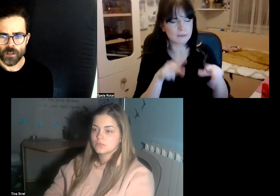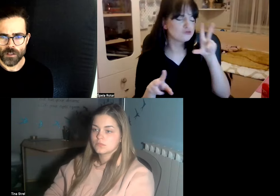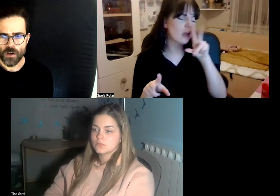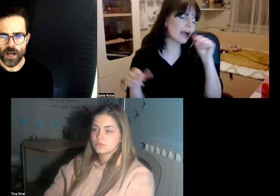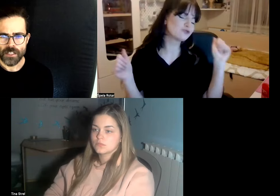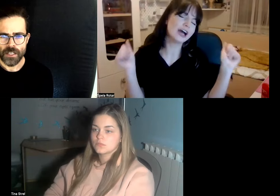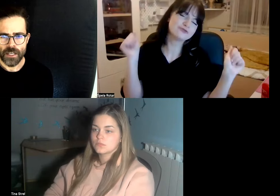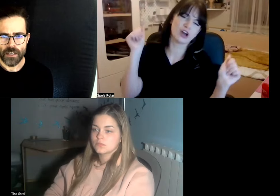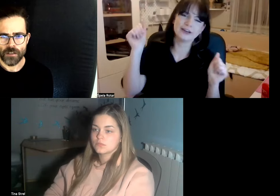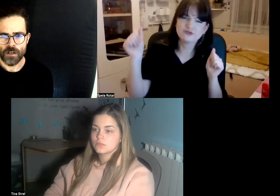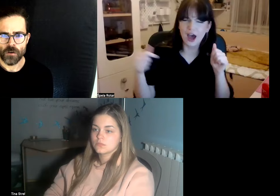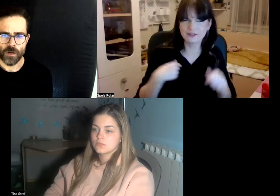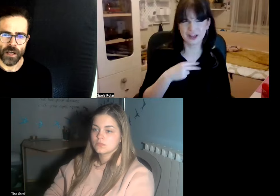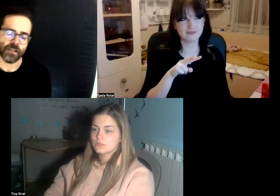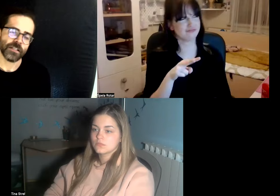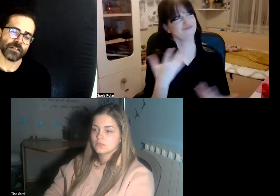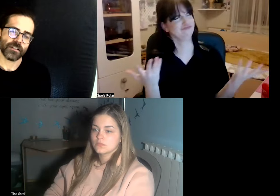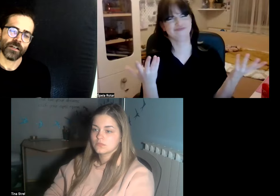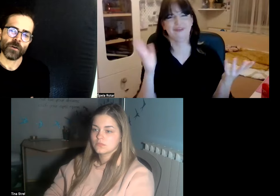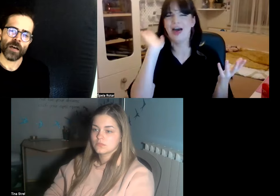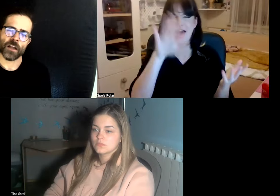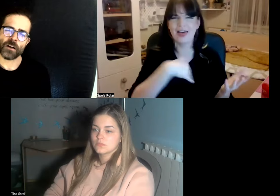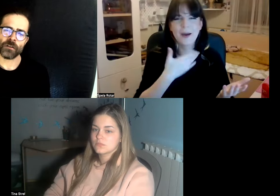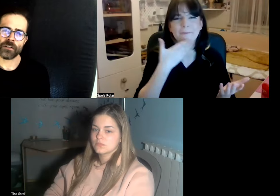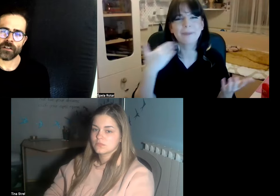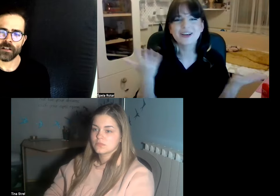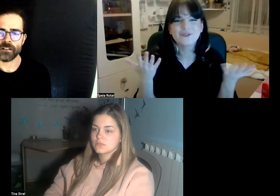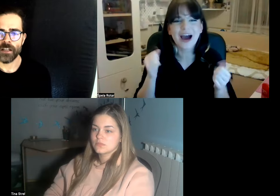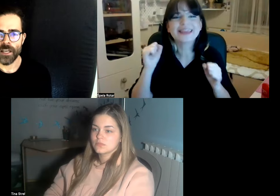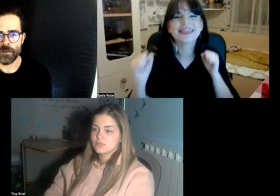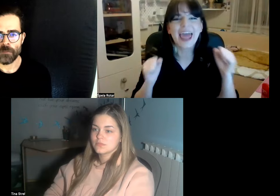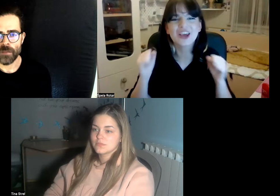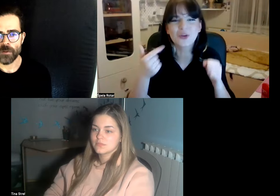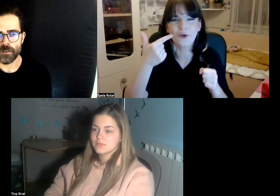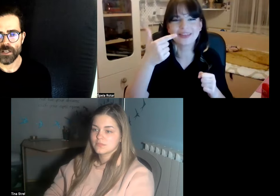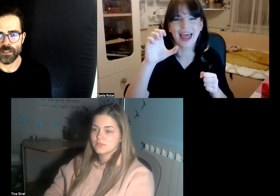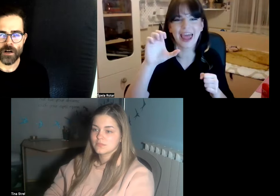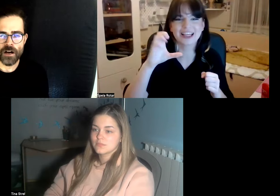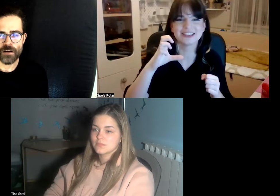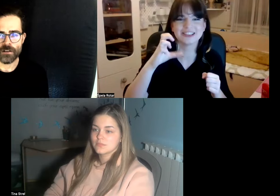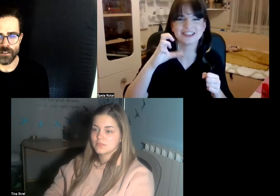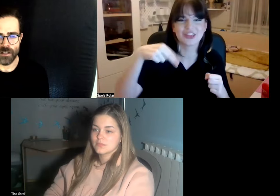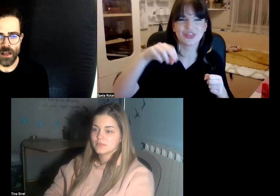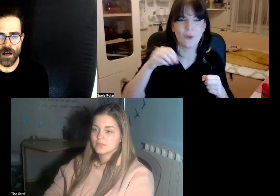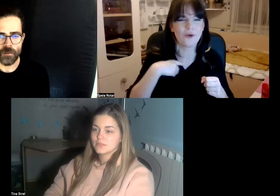so I say you know when I when I'm alone hearing people at the bar or at the club